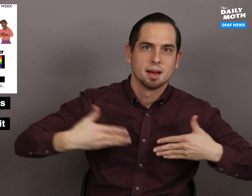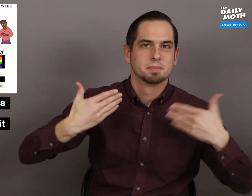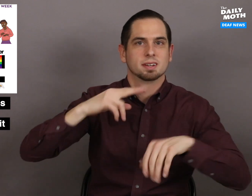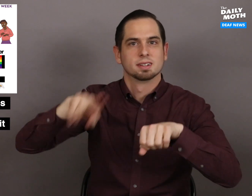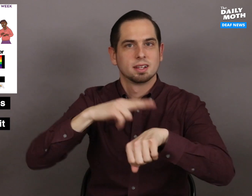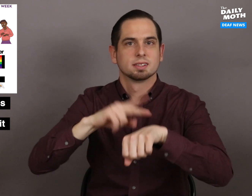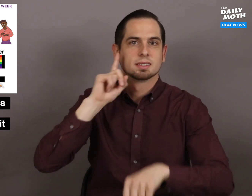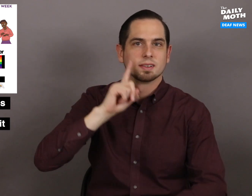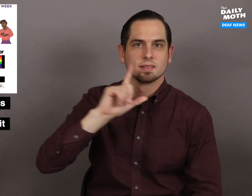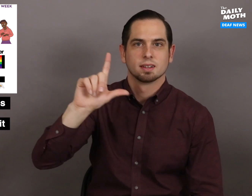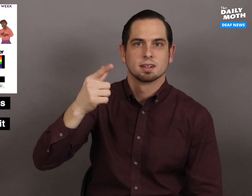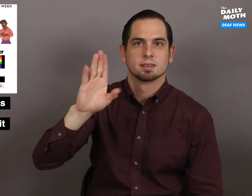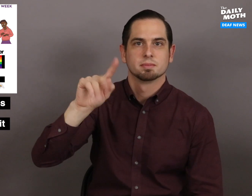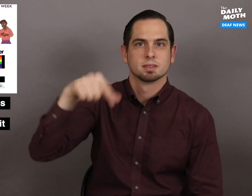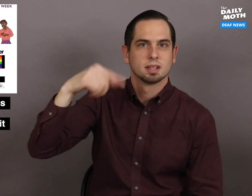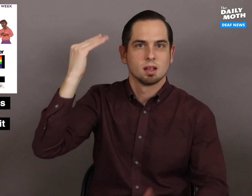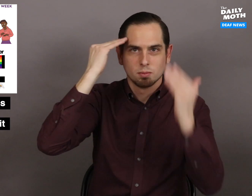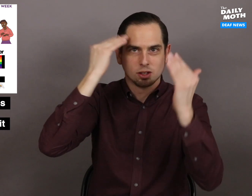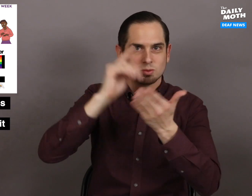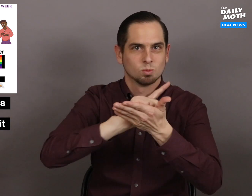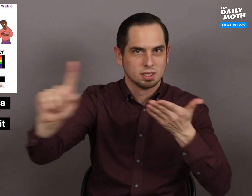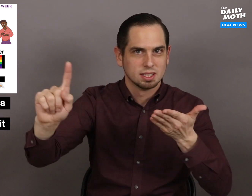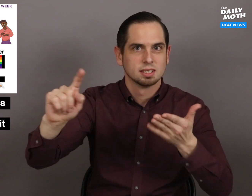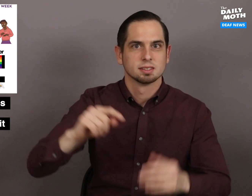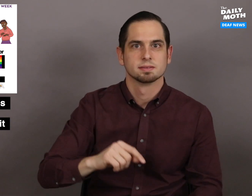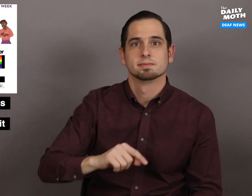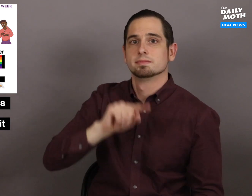"Happy National Deaf LGBTQ Awareness Week!"